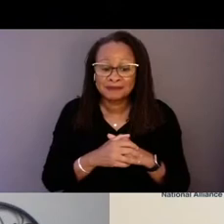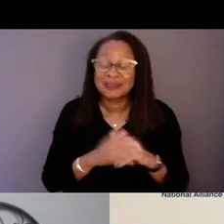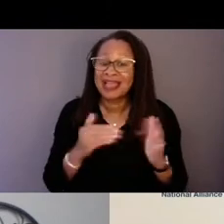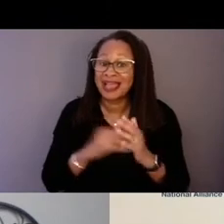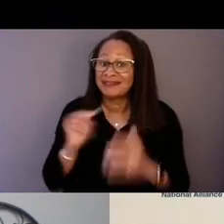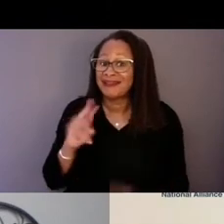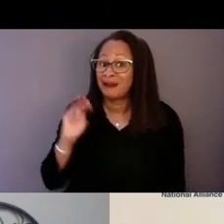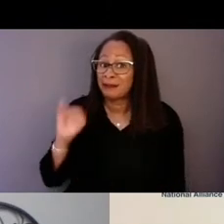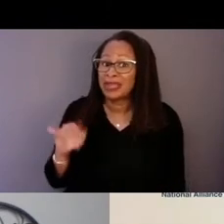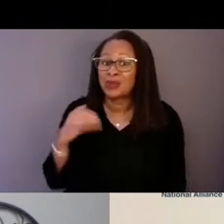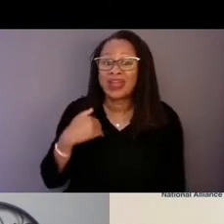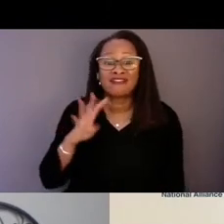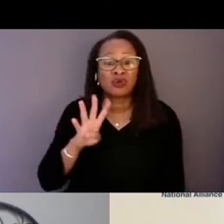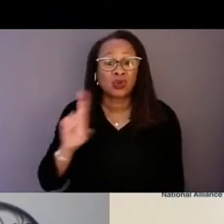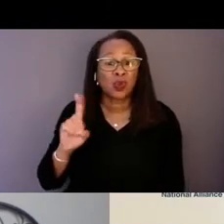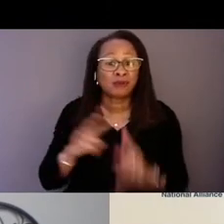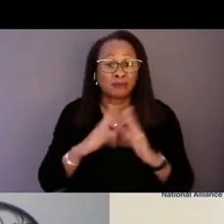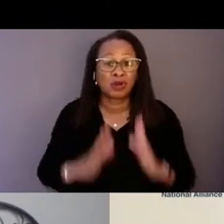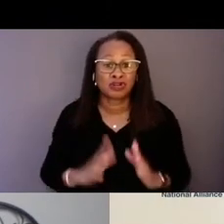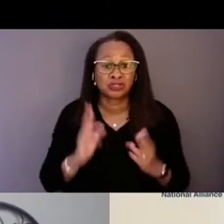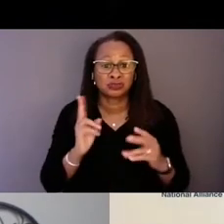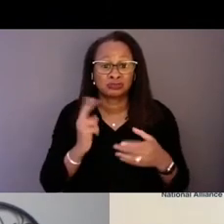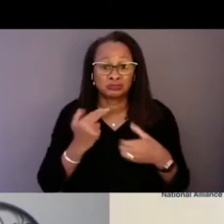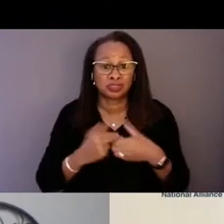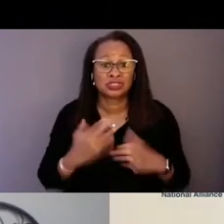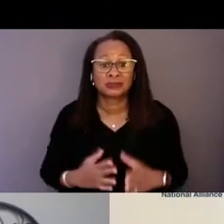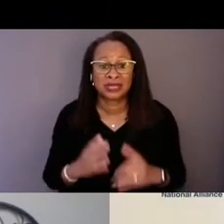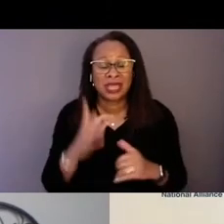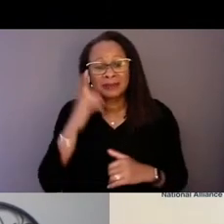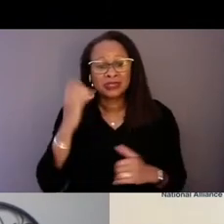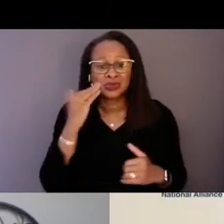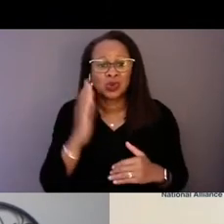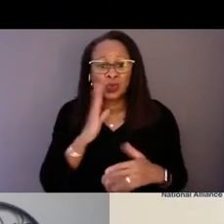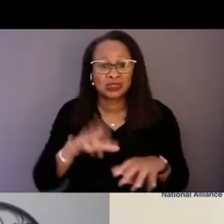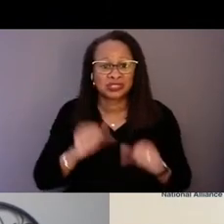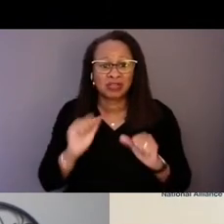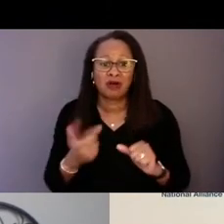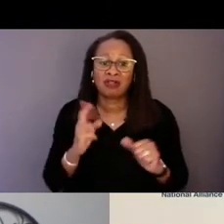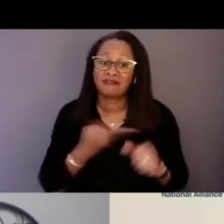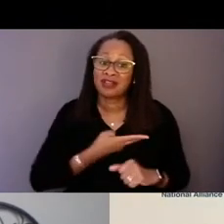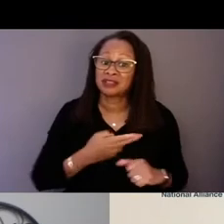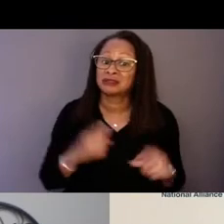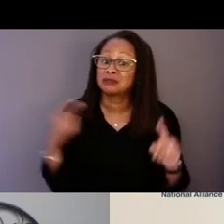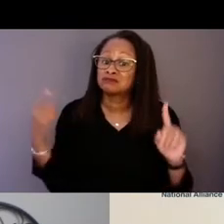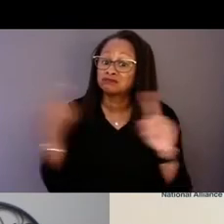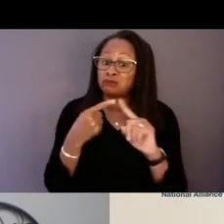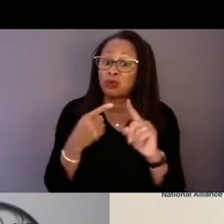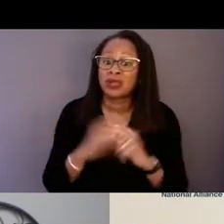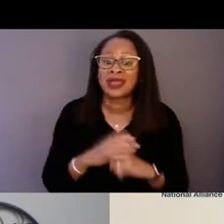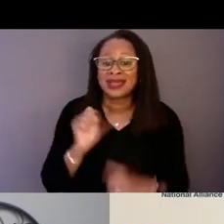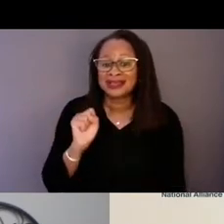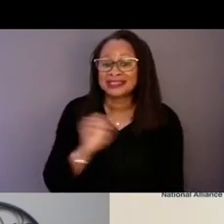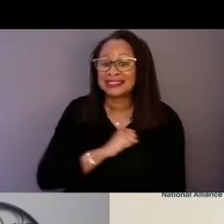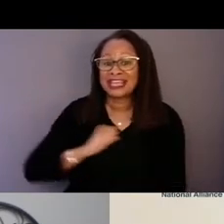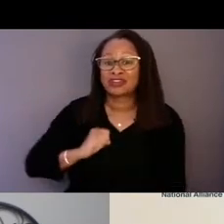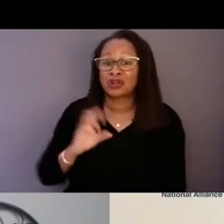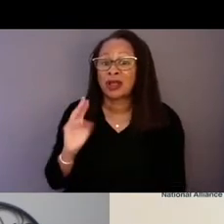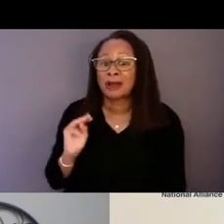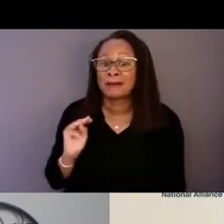because we know it's going to take all of us. And to the point of Senator Cortez Masto speaking earlier,